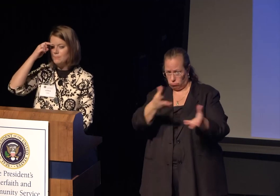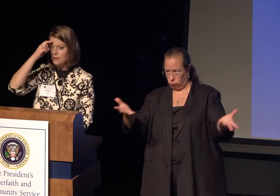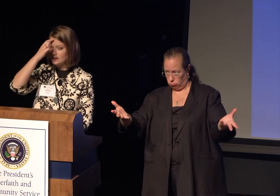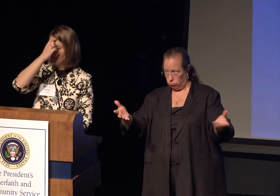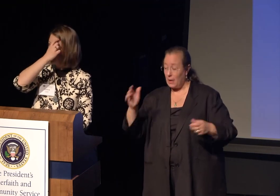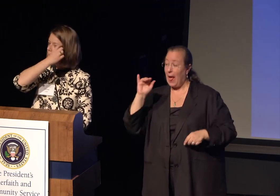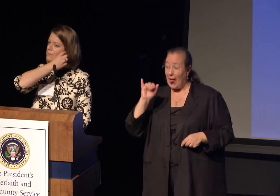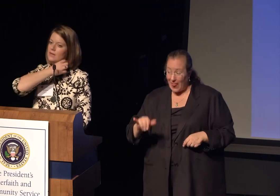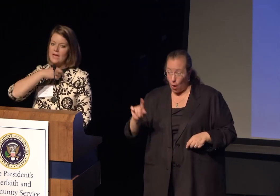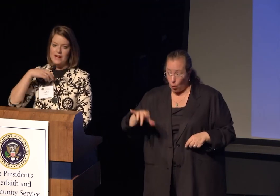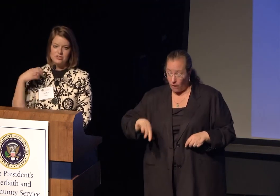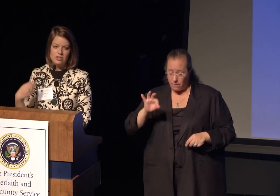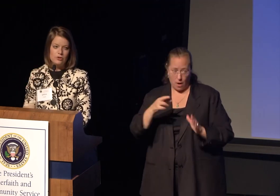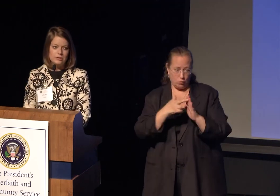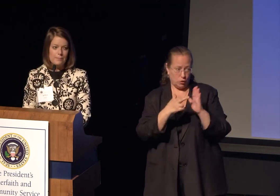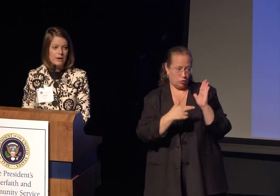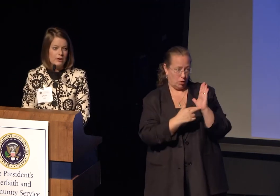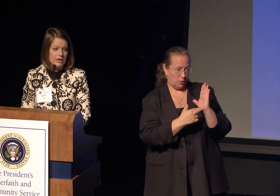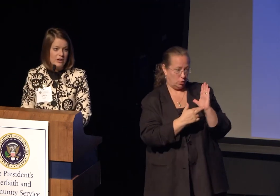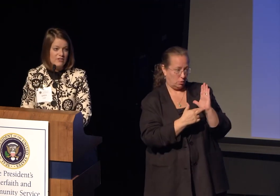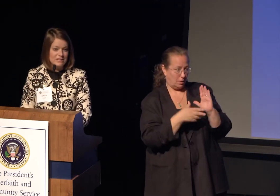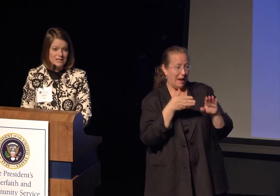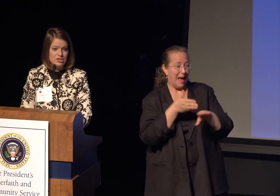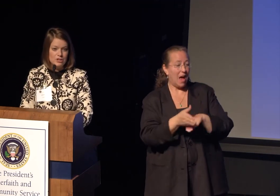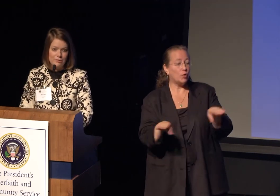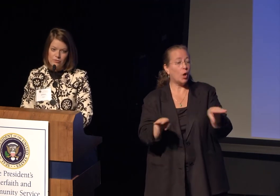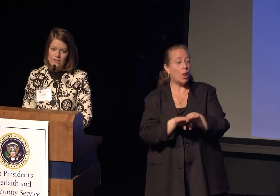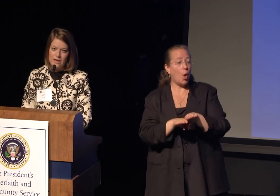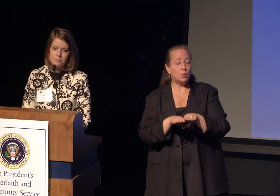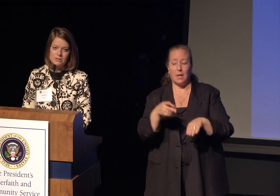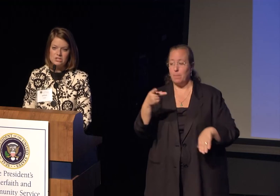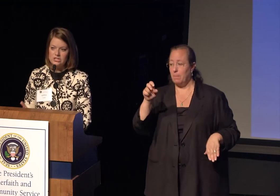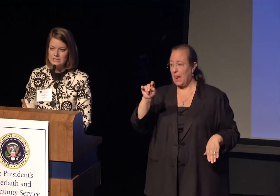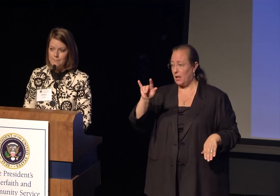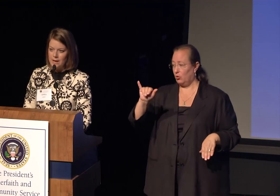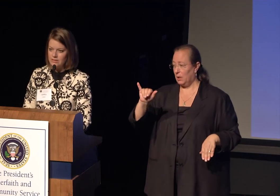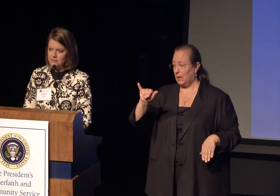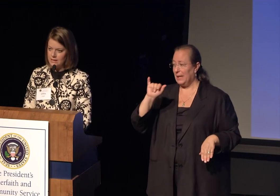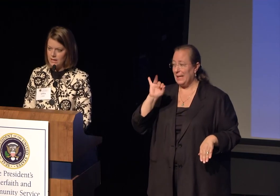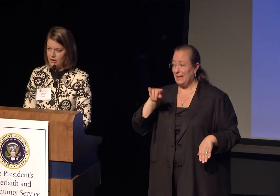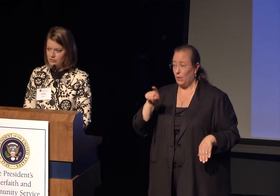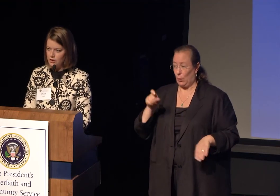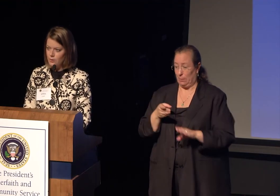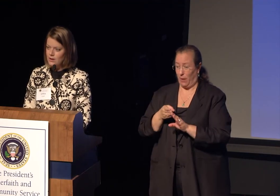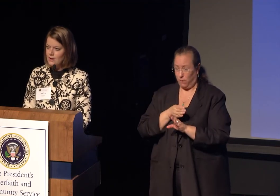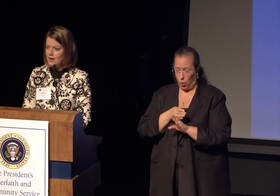pick them up after the closing plenary. If it's an issue before then, stop by, they'll take care of you.